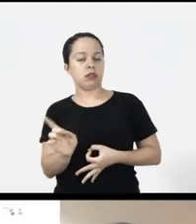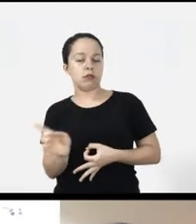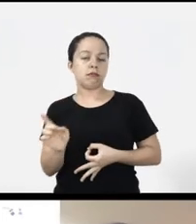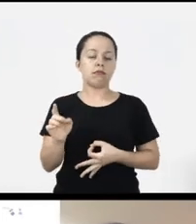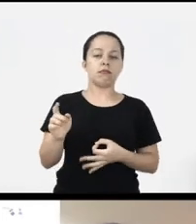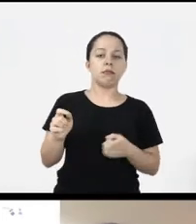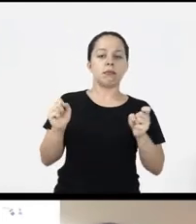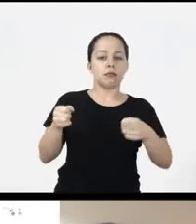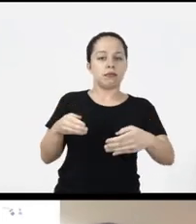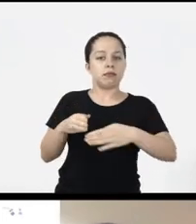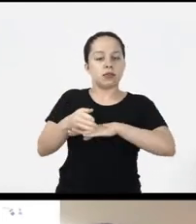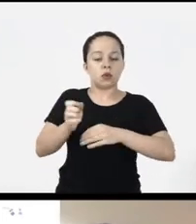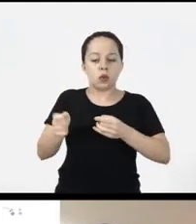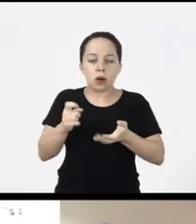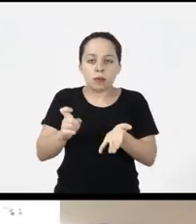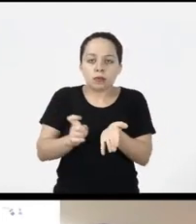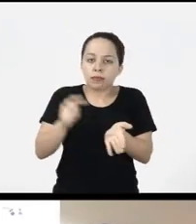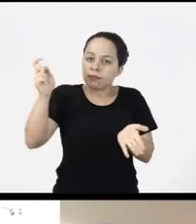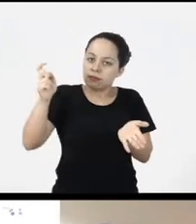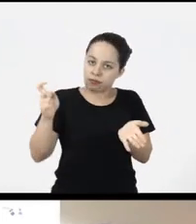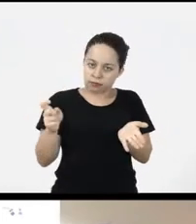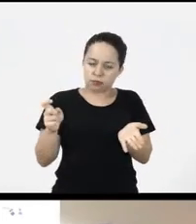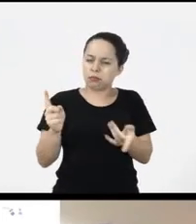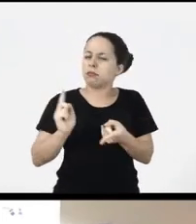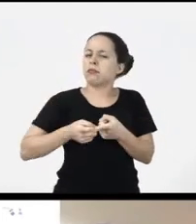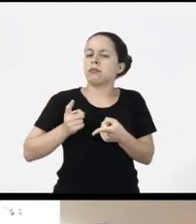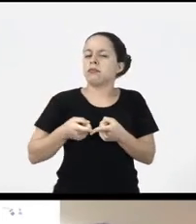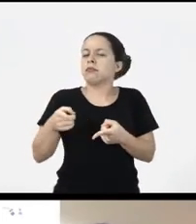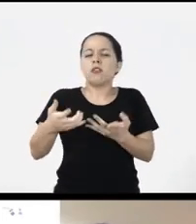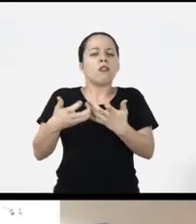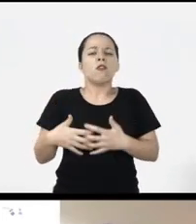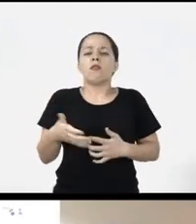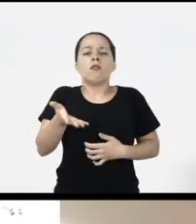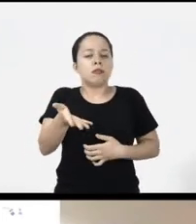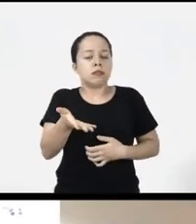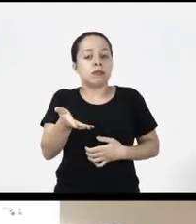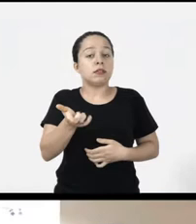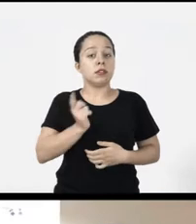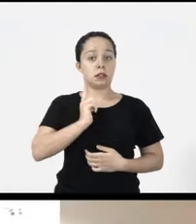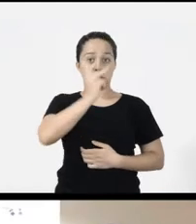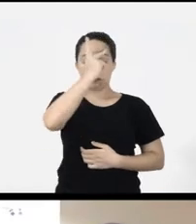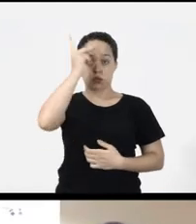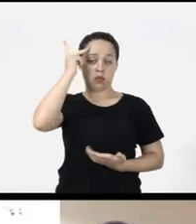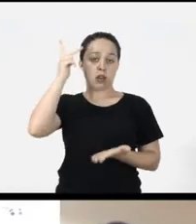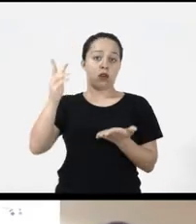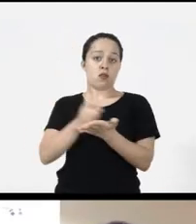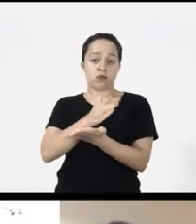inputs for actuators because they are made that way Why some people with